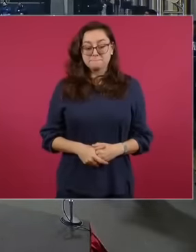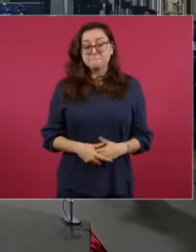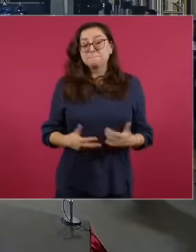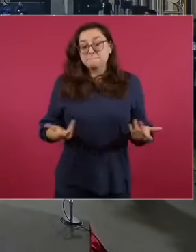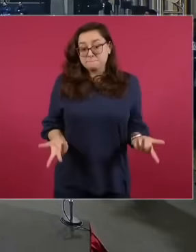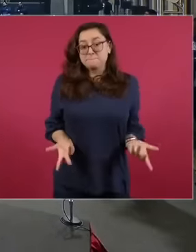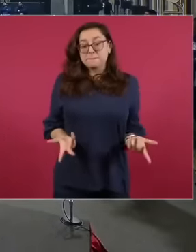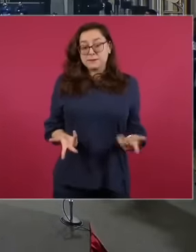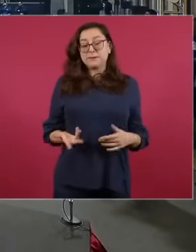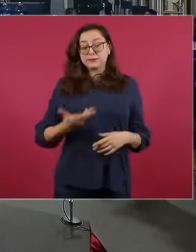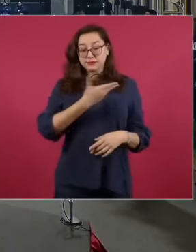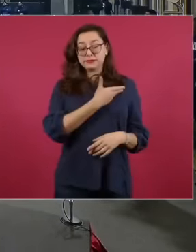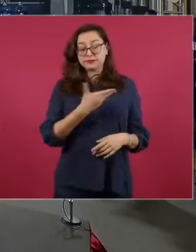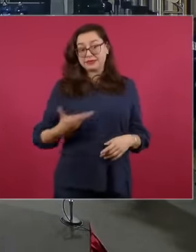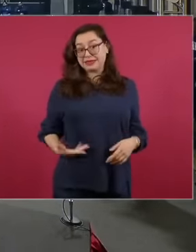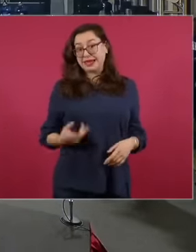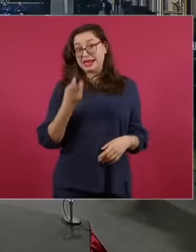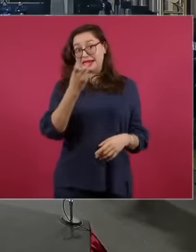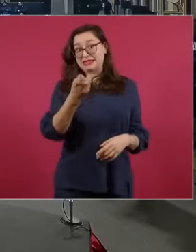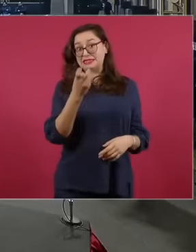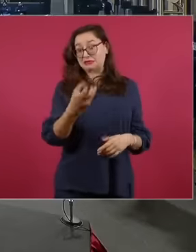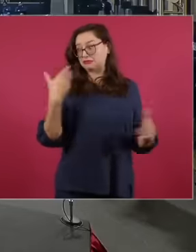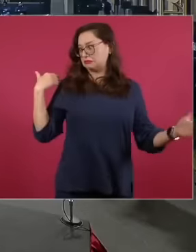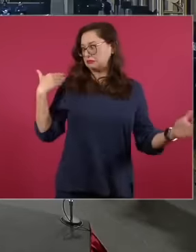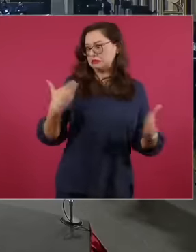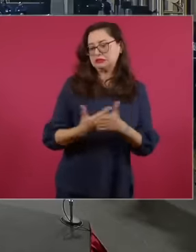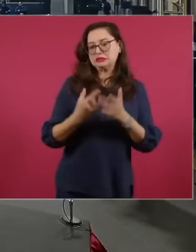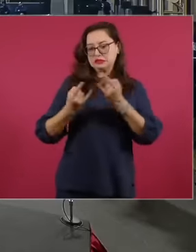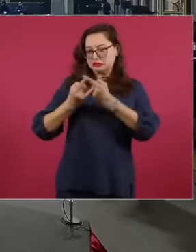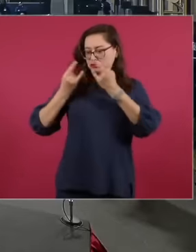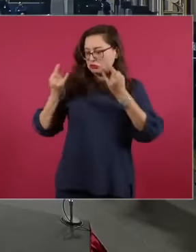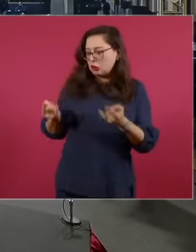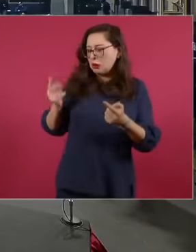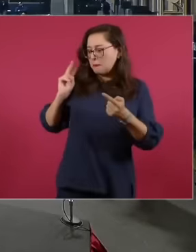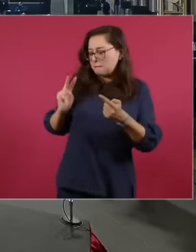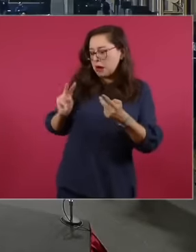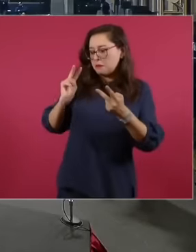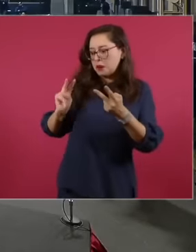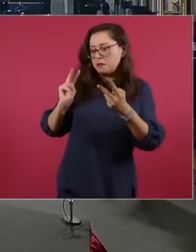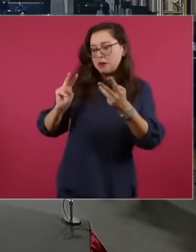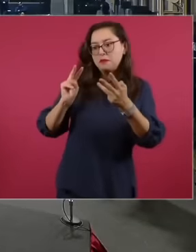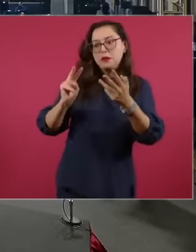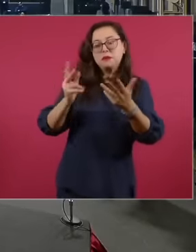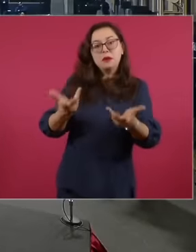historical review that we have just seen, the 12 examples that I gave of these life pensions touch